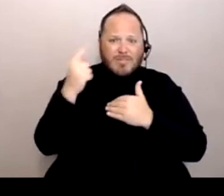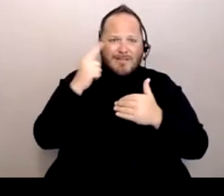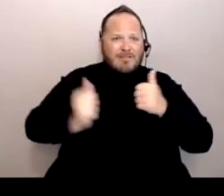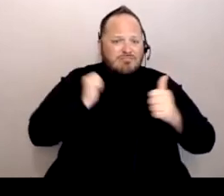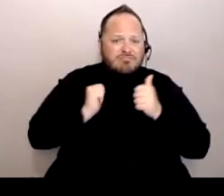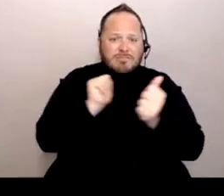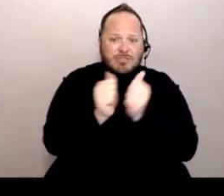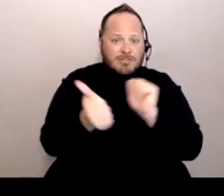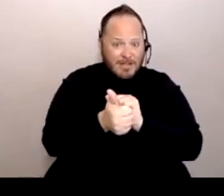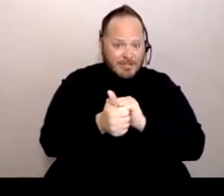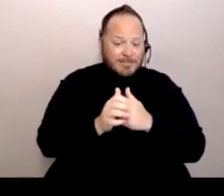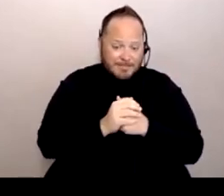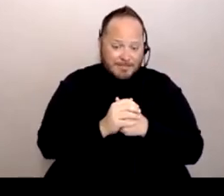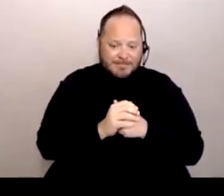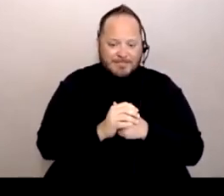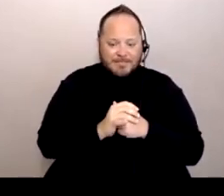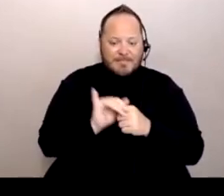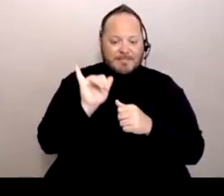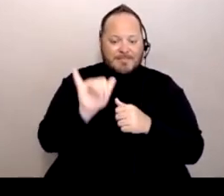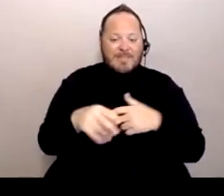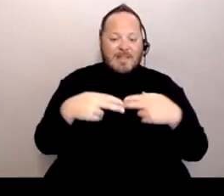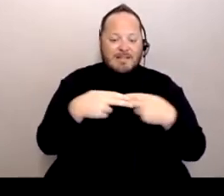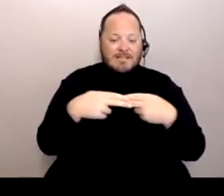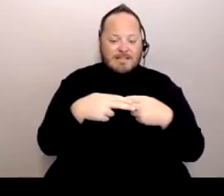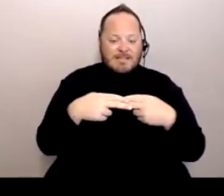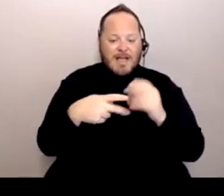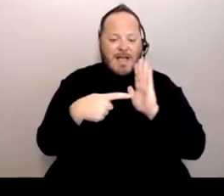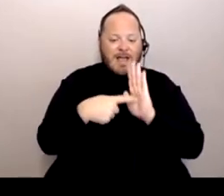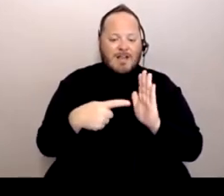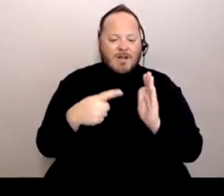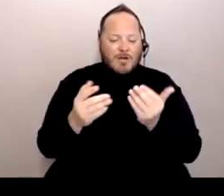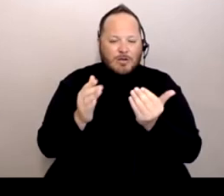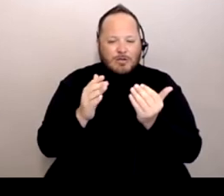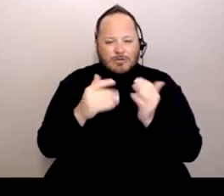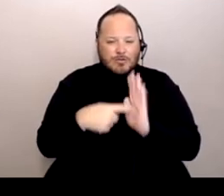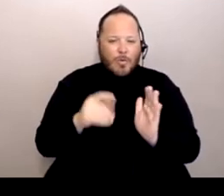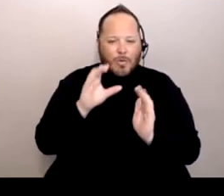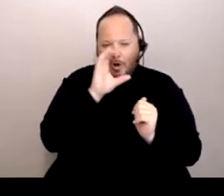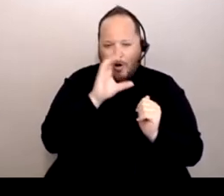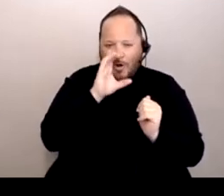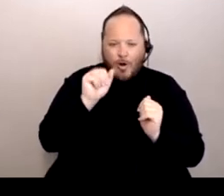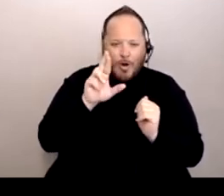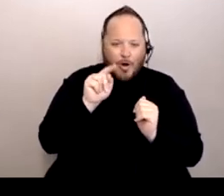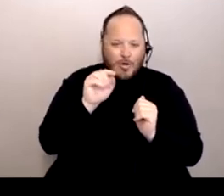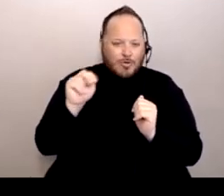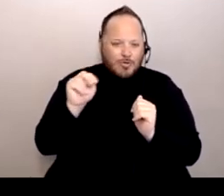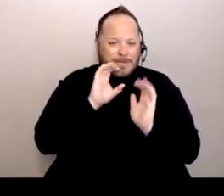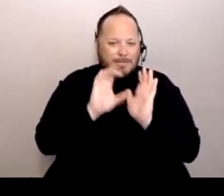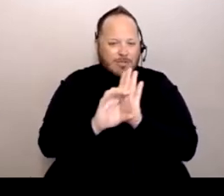And the slide has, it's kind of cartoon images and it's got orchids on the sides of the words with the words in the middle,